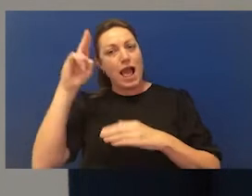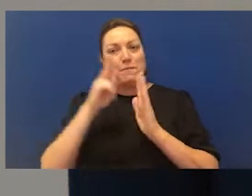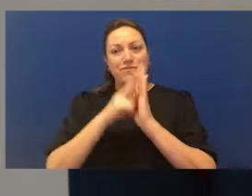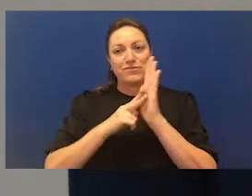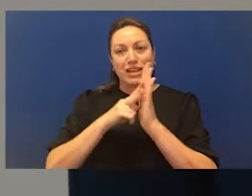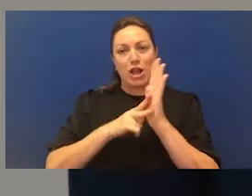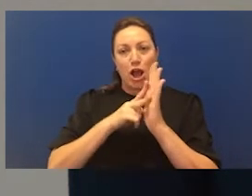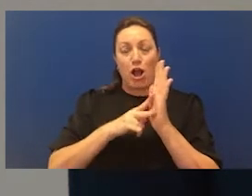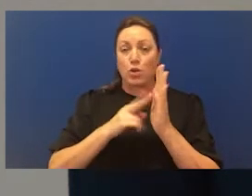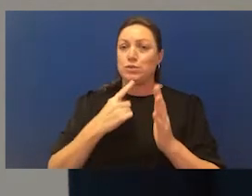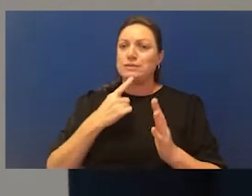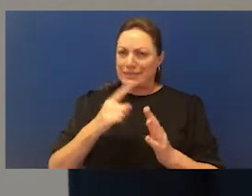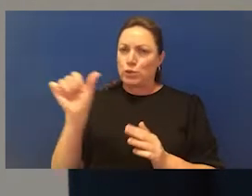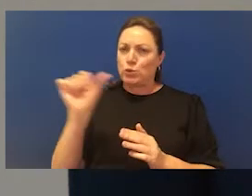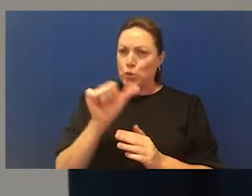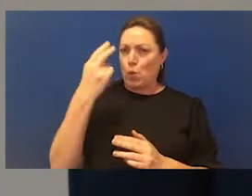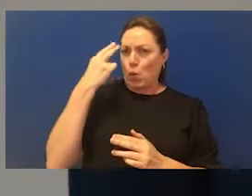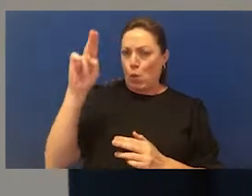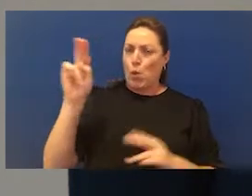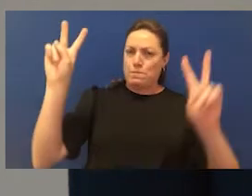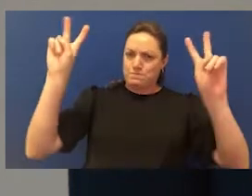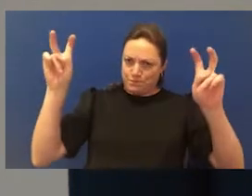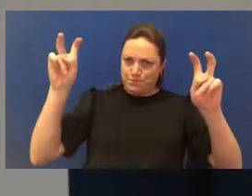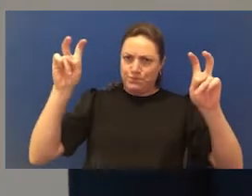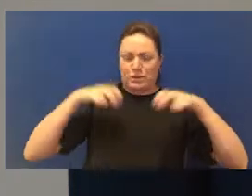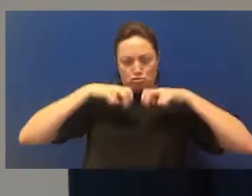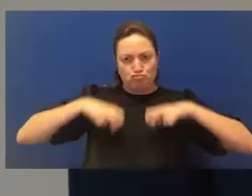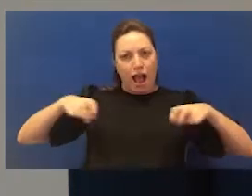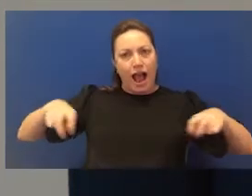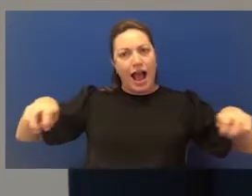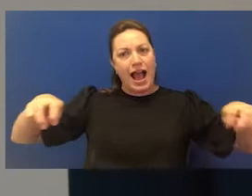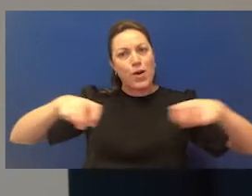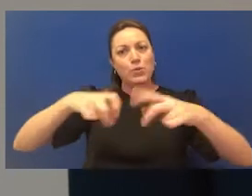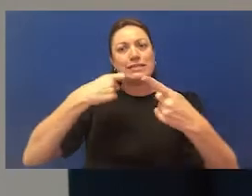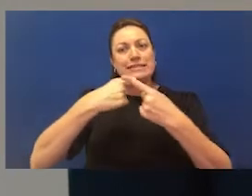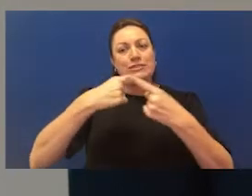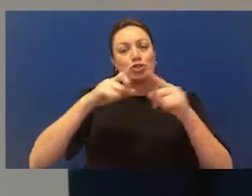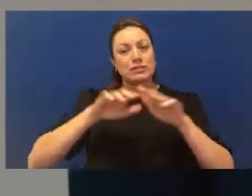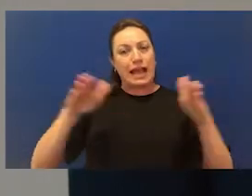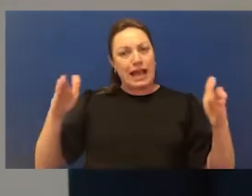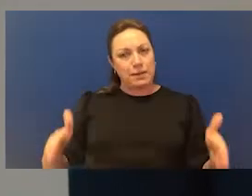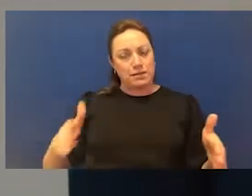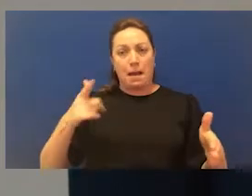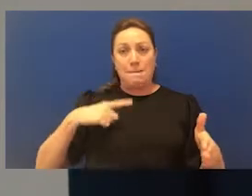'Around The Kitchen Table' because that's where all important decisions are ever made.